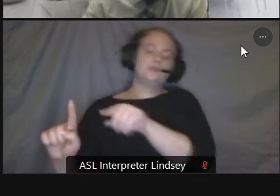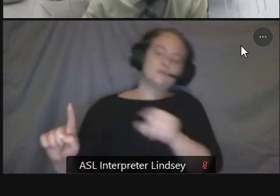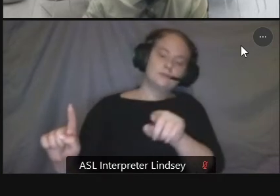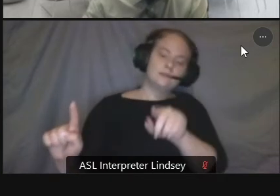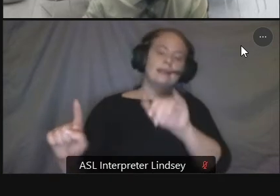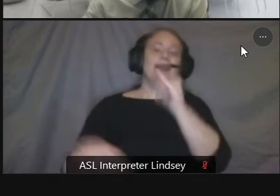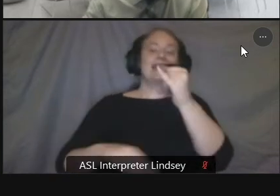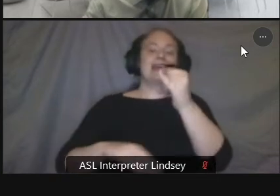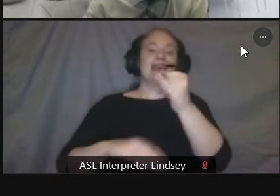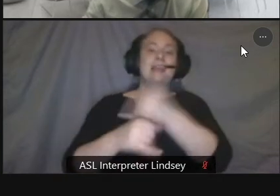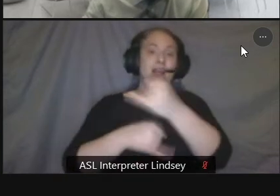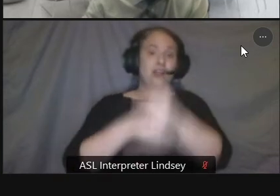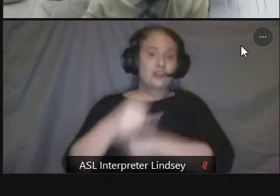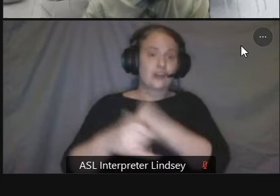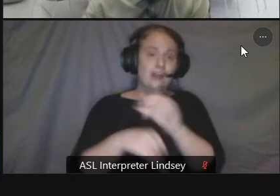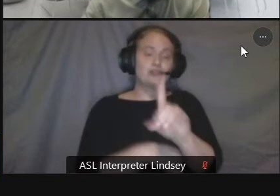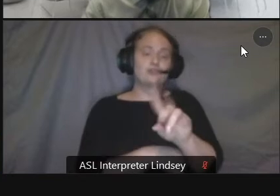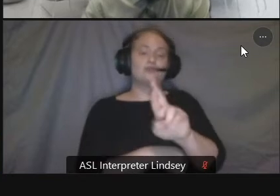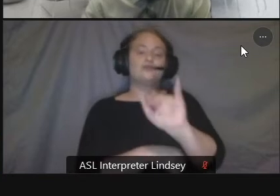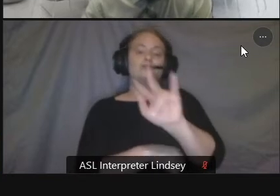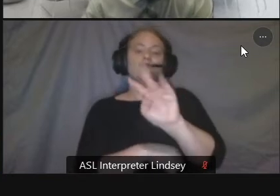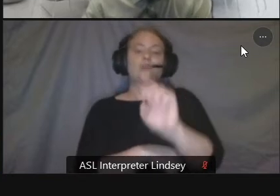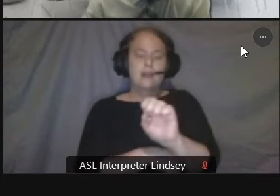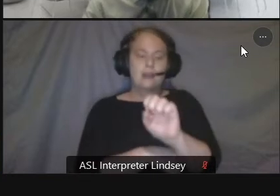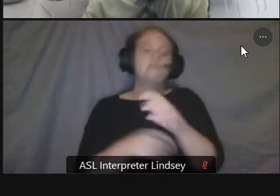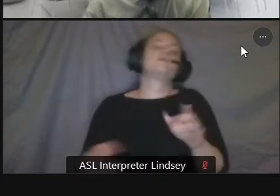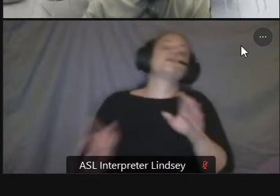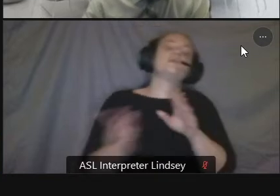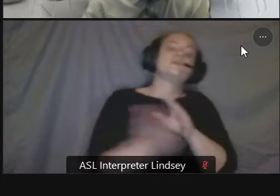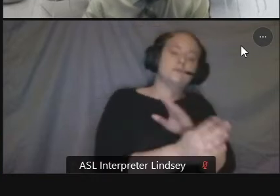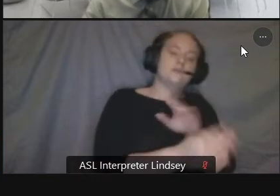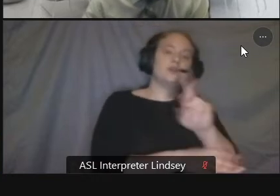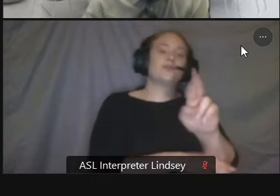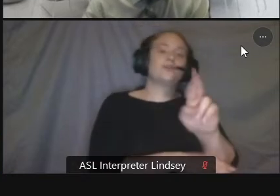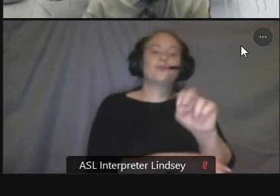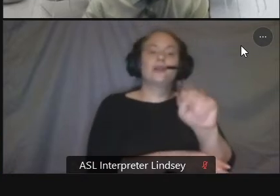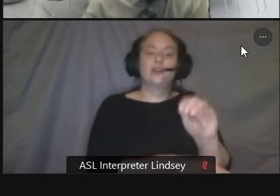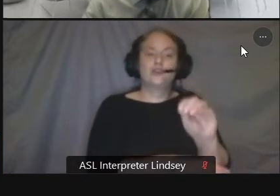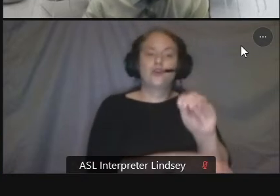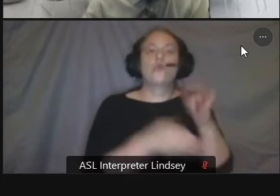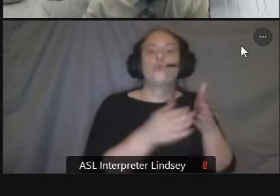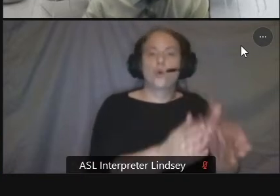go to the next slide uh for that first segment from albarro to yuma